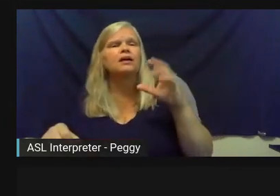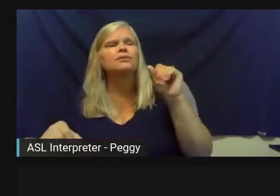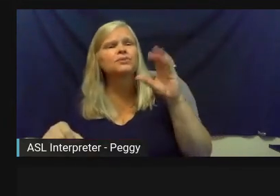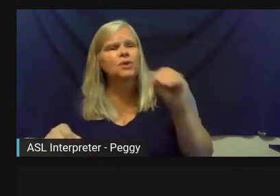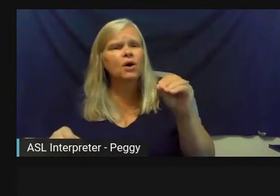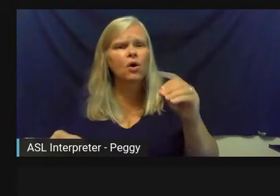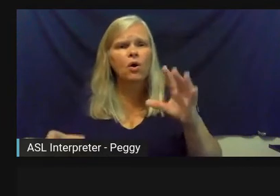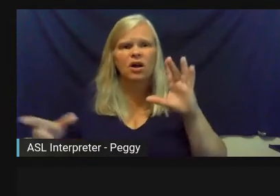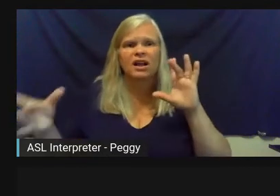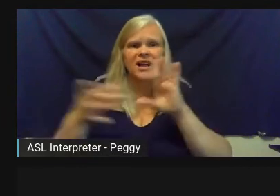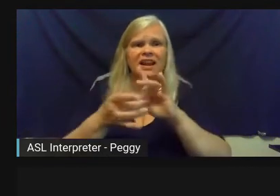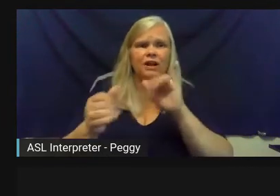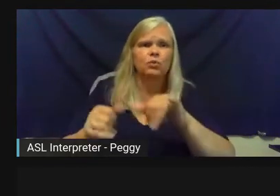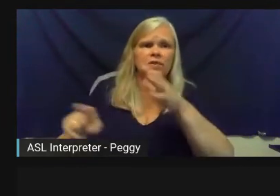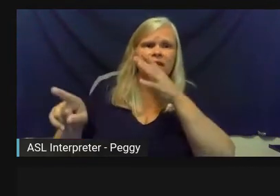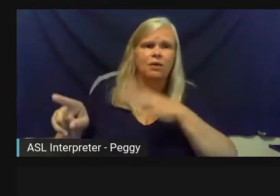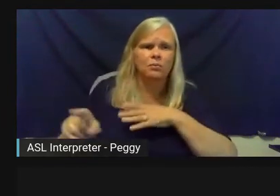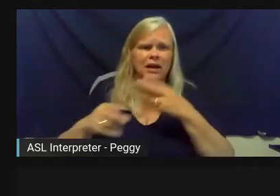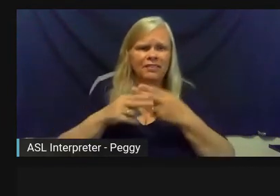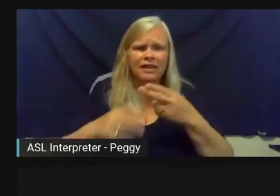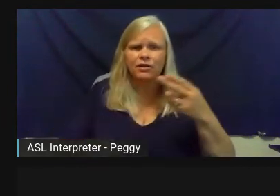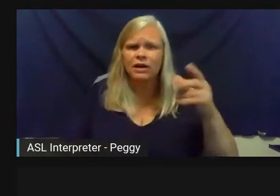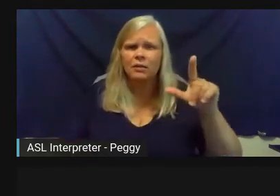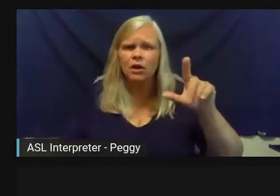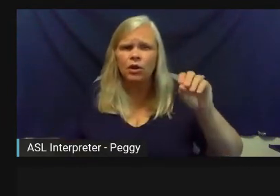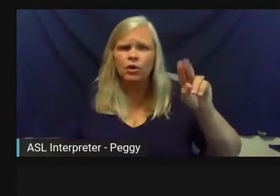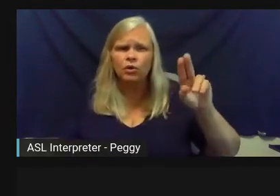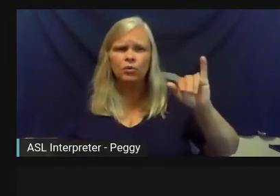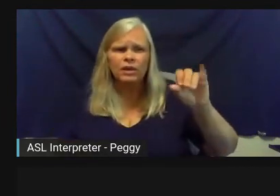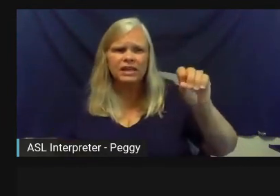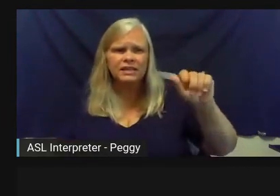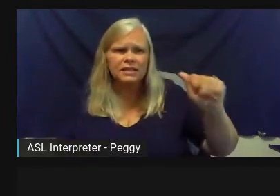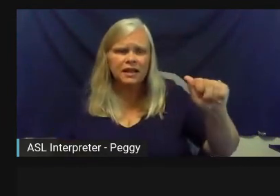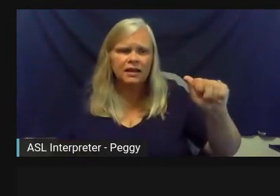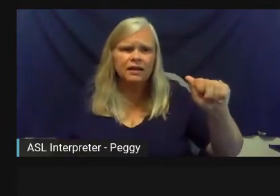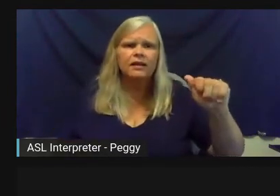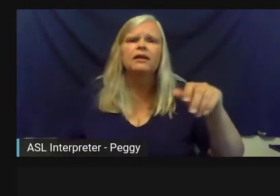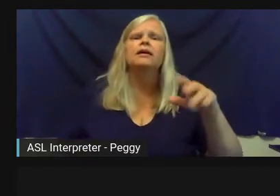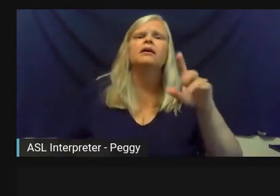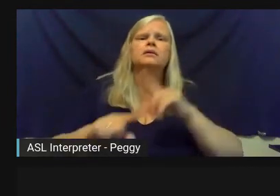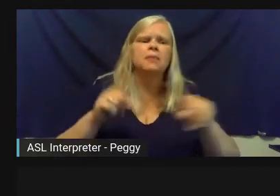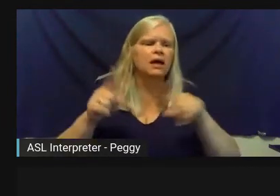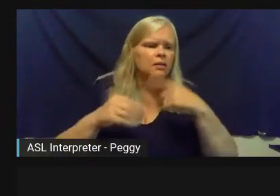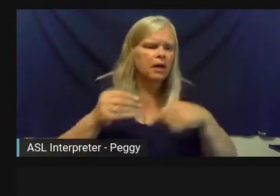with her and her colleagues at IEDA about resources that they have.